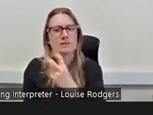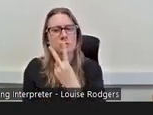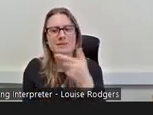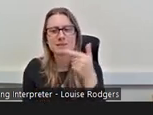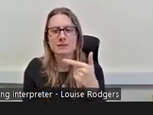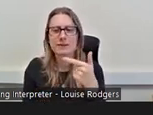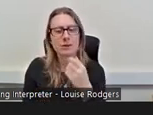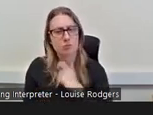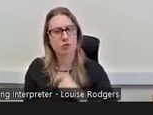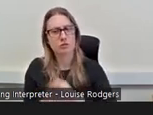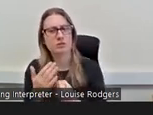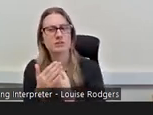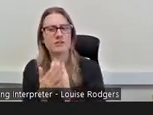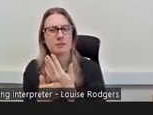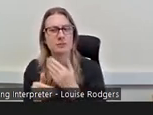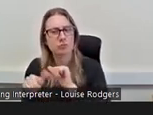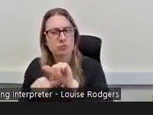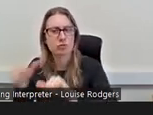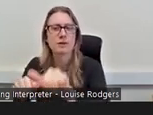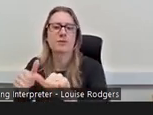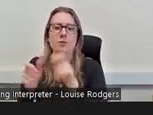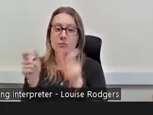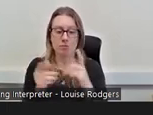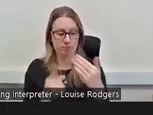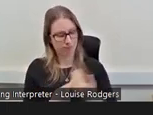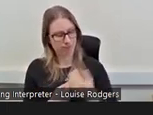is all about getting people who identify as working class into the funding sector.